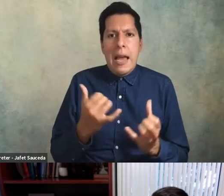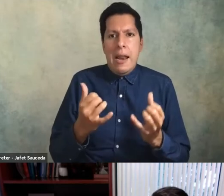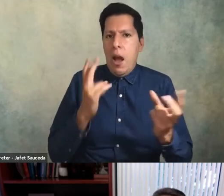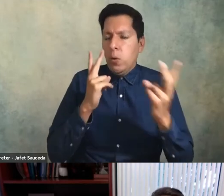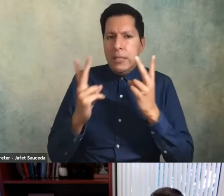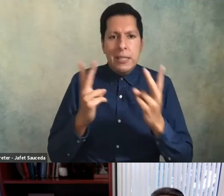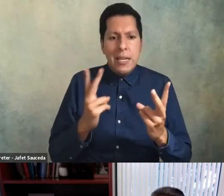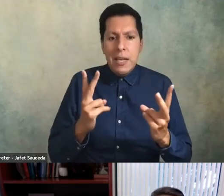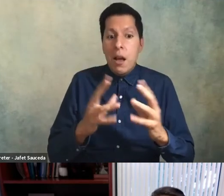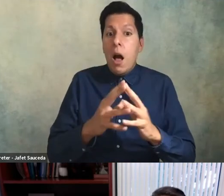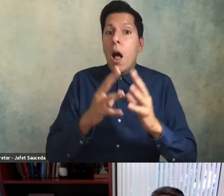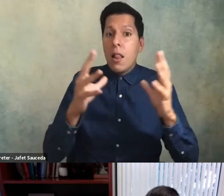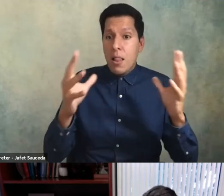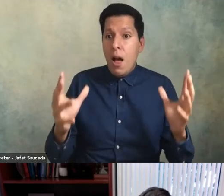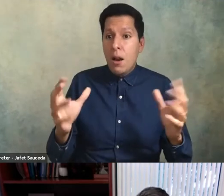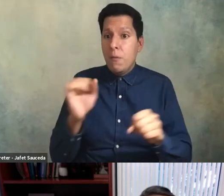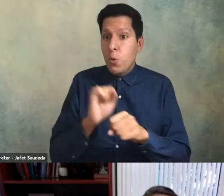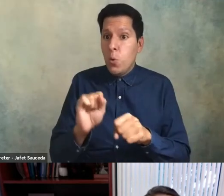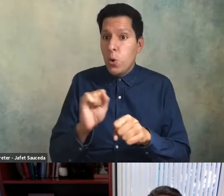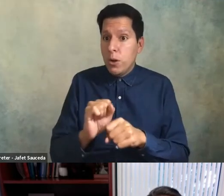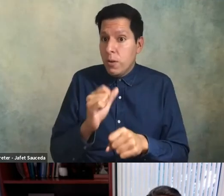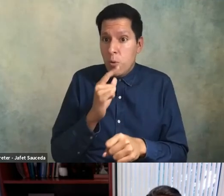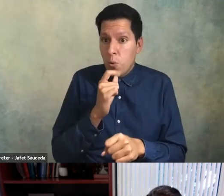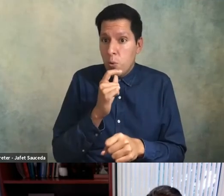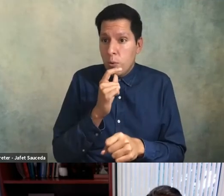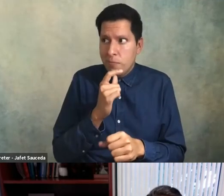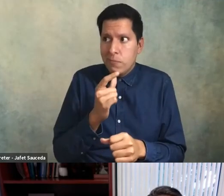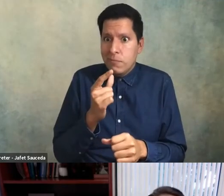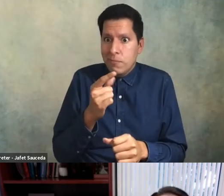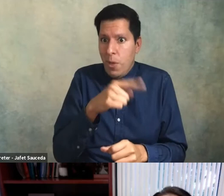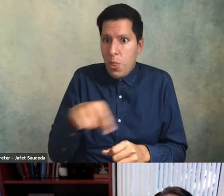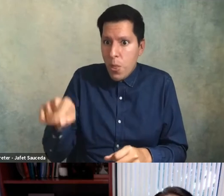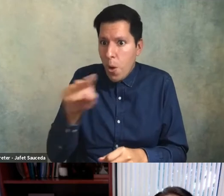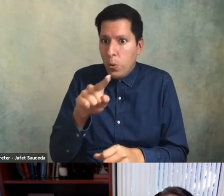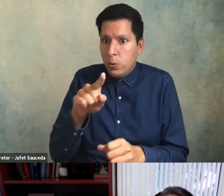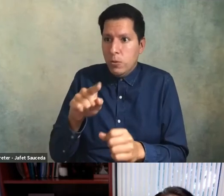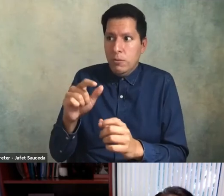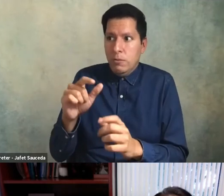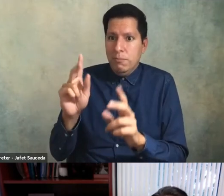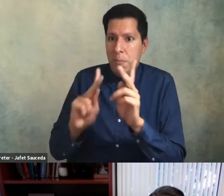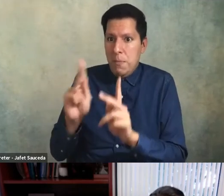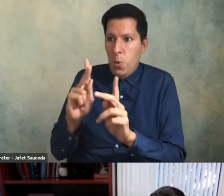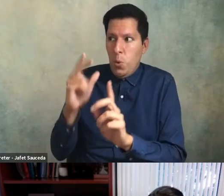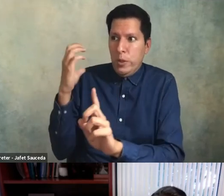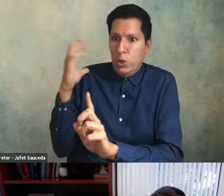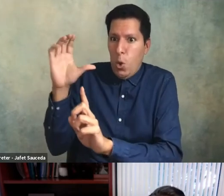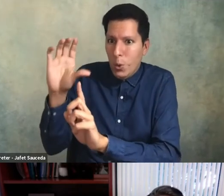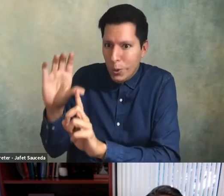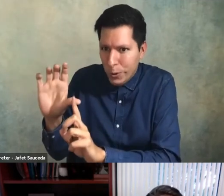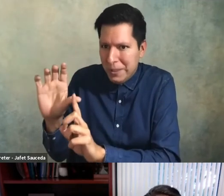a lot of this work falls on those shoulders and there's not always a lot of institutional